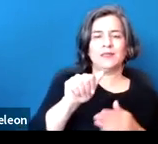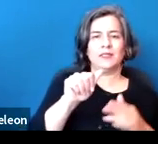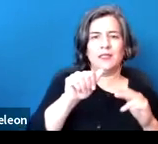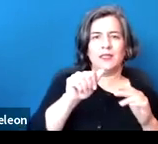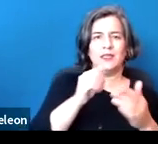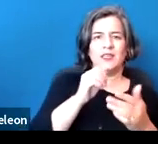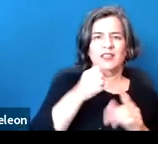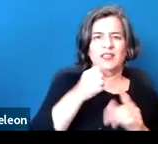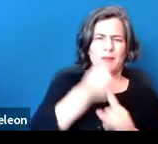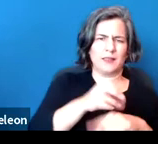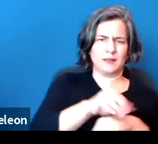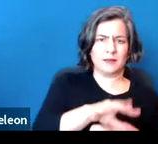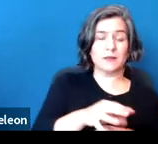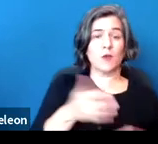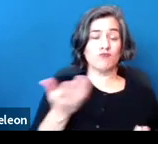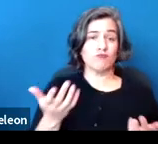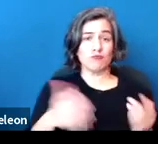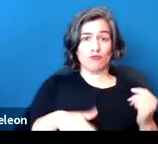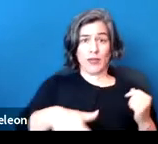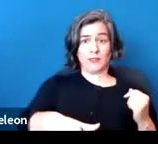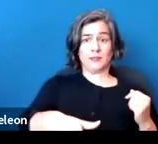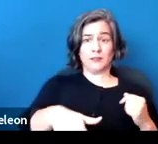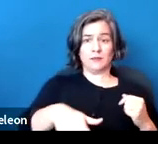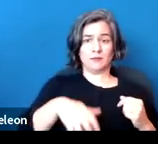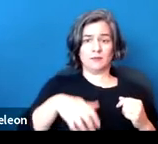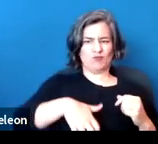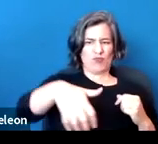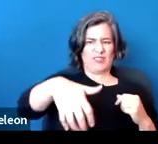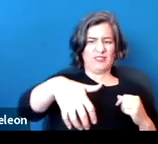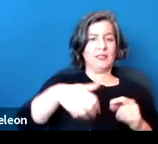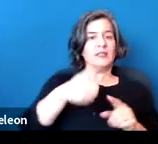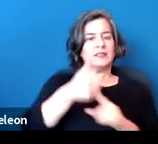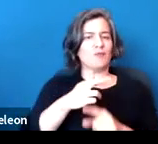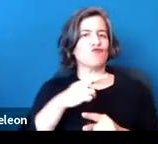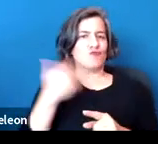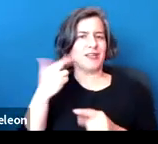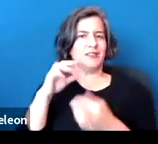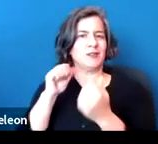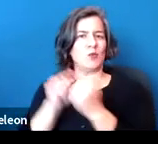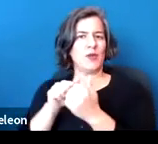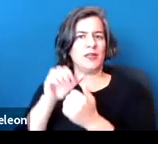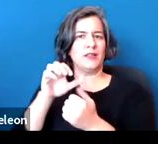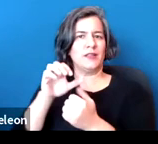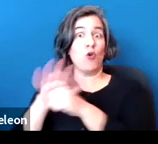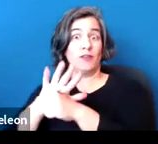So pregnancy, which, by itself, is a risk factor, is not a disability under the term